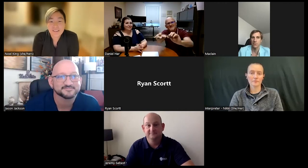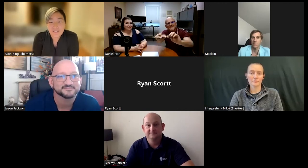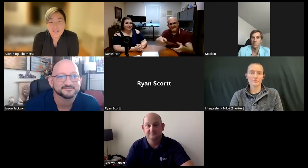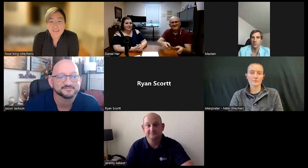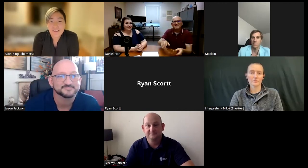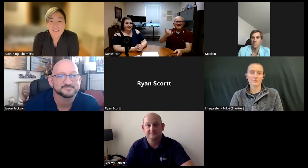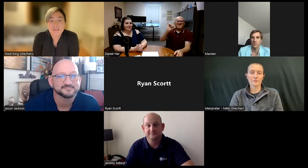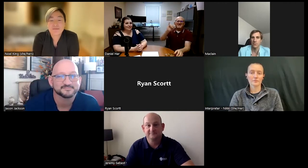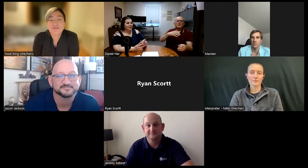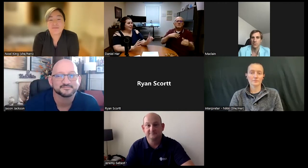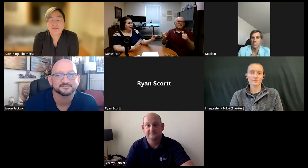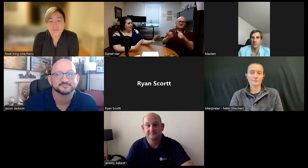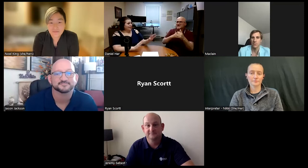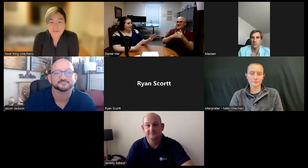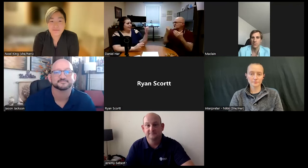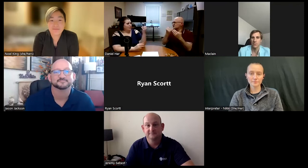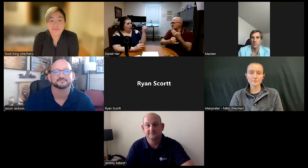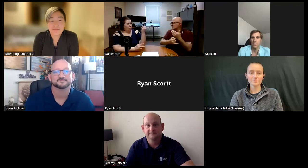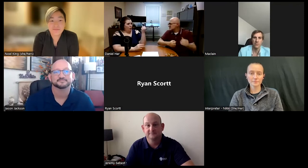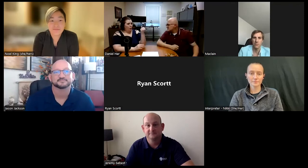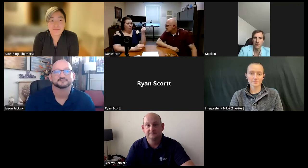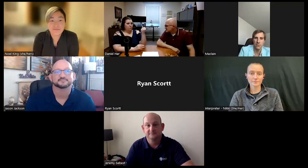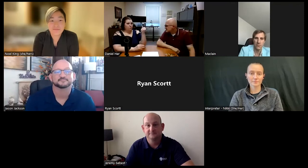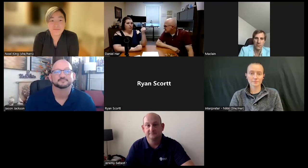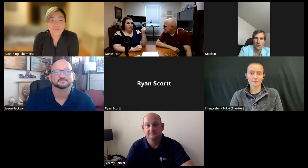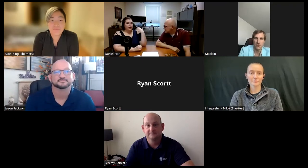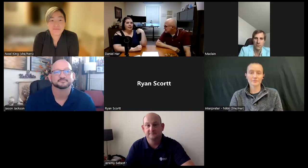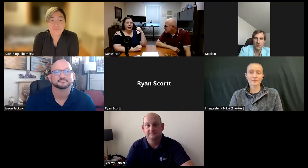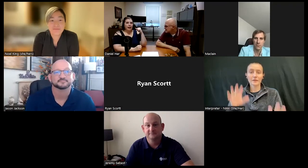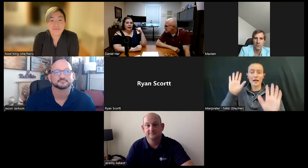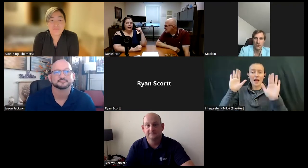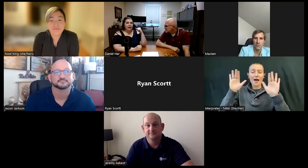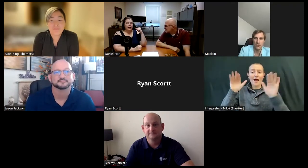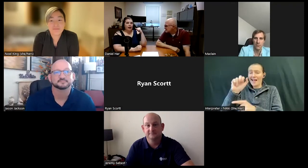Wow This was my first project.